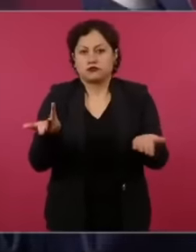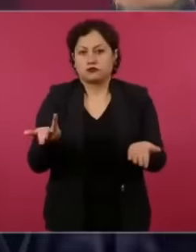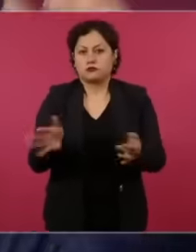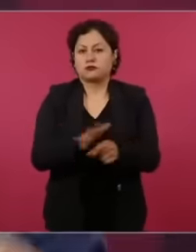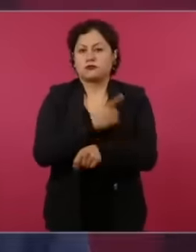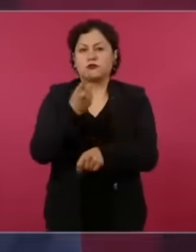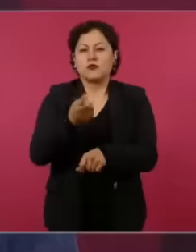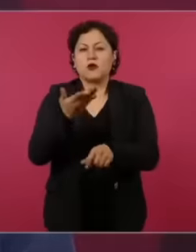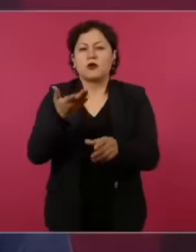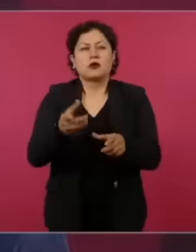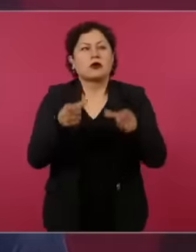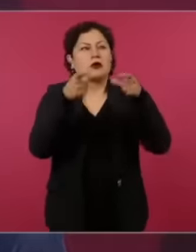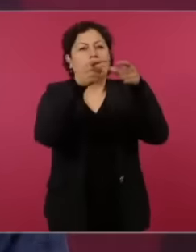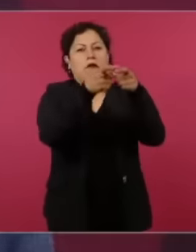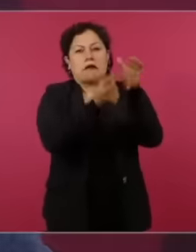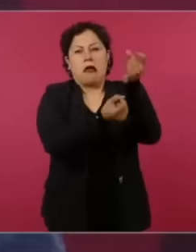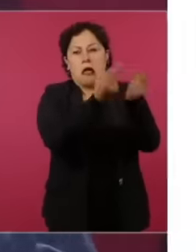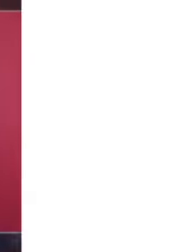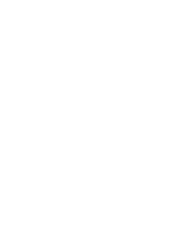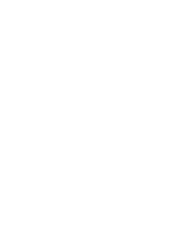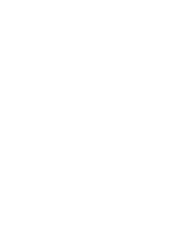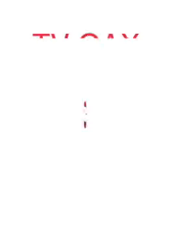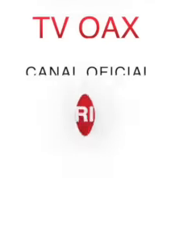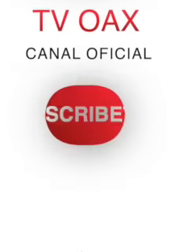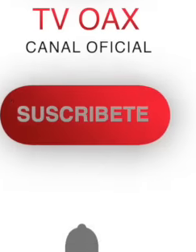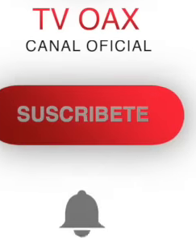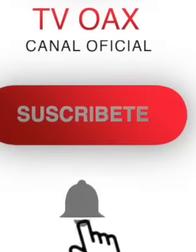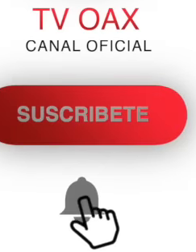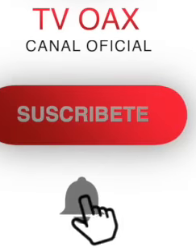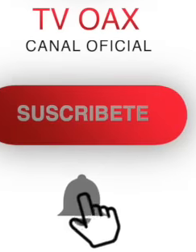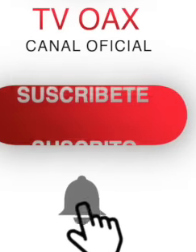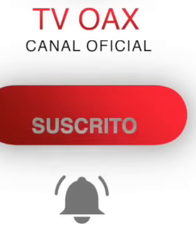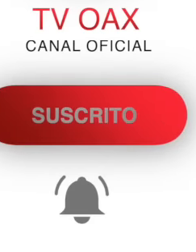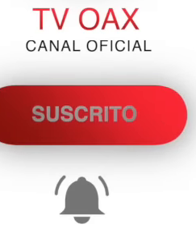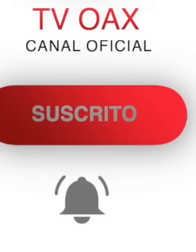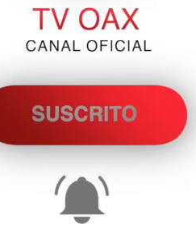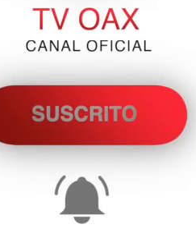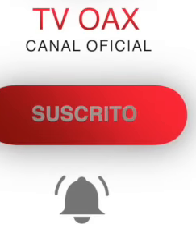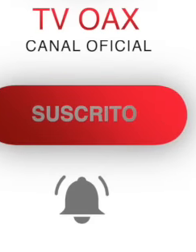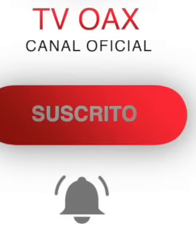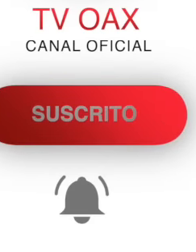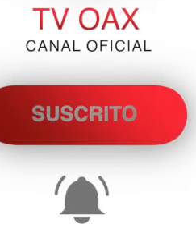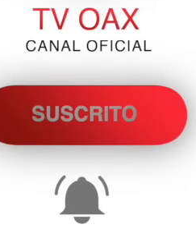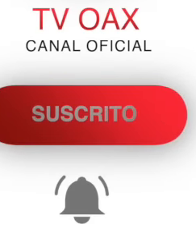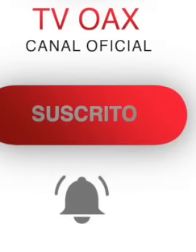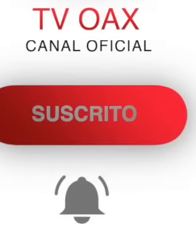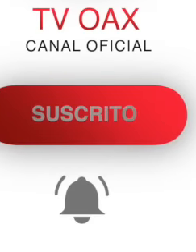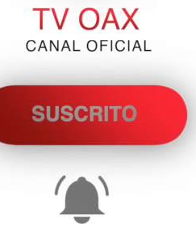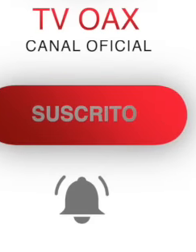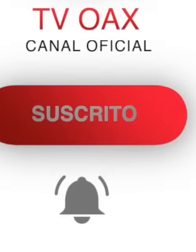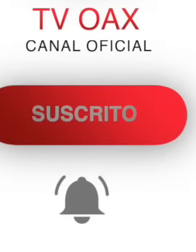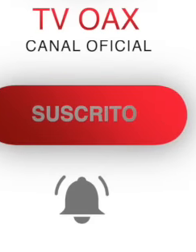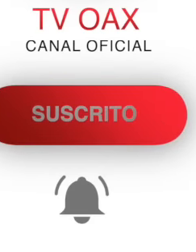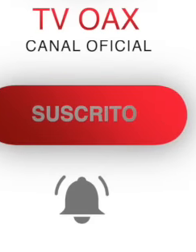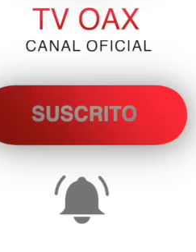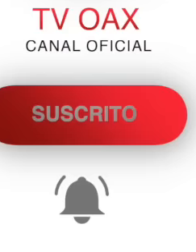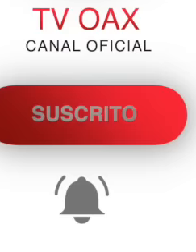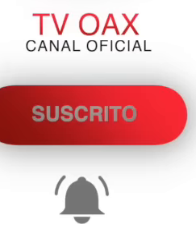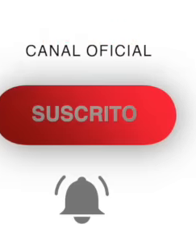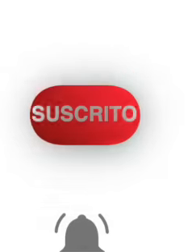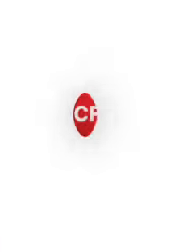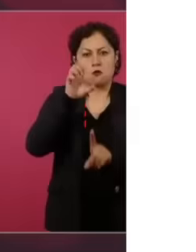a few hands but is distributed with justice and everyone should be cared for,